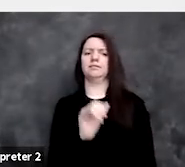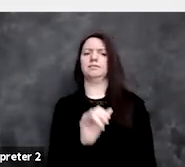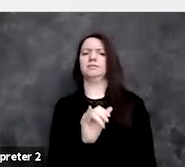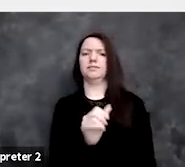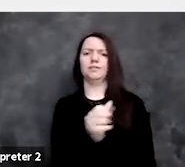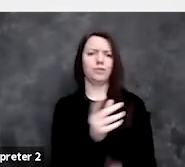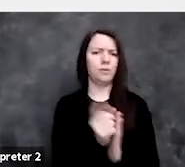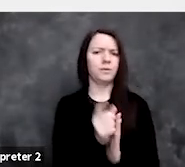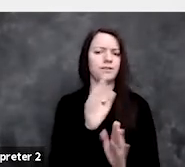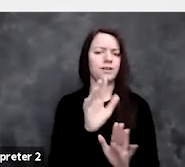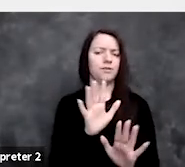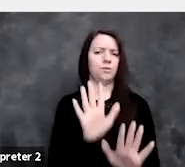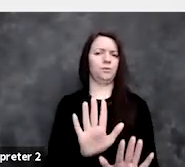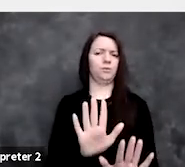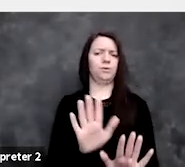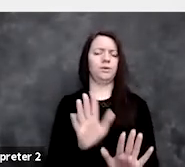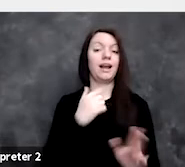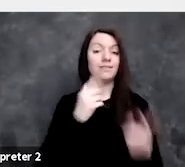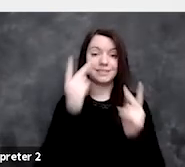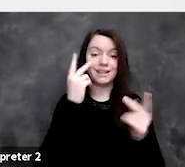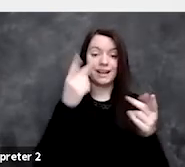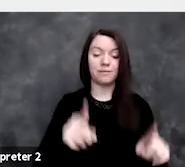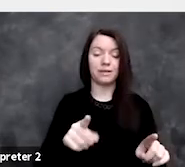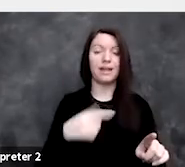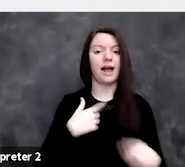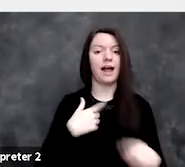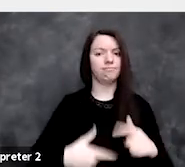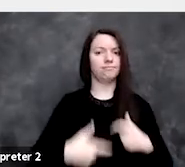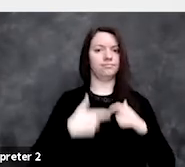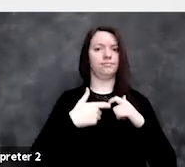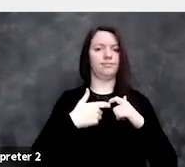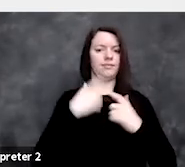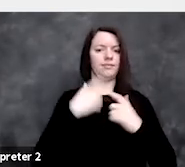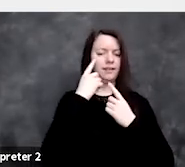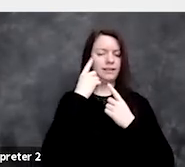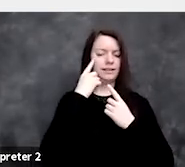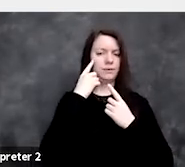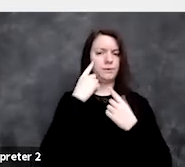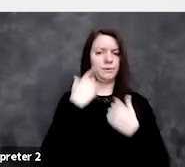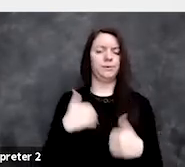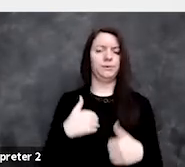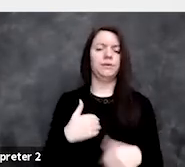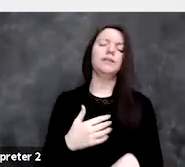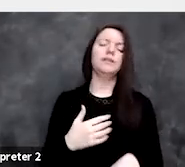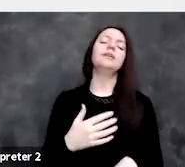I've seen some of that, and it does give me pause. And so one of the things,